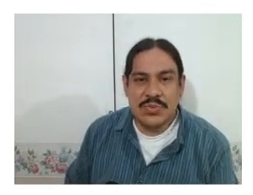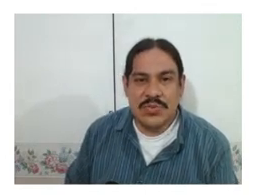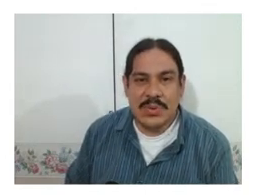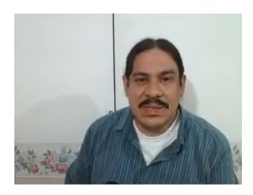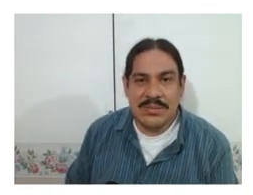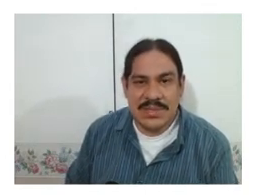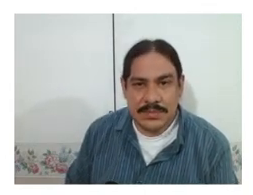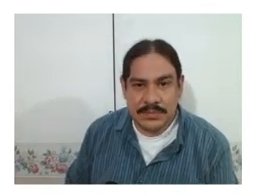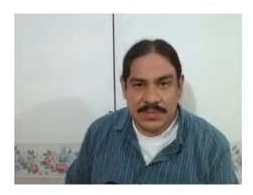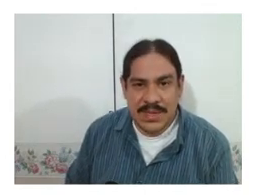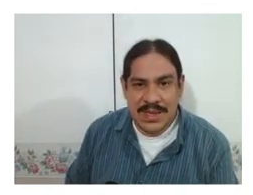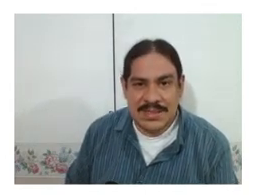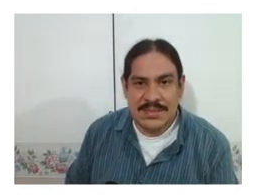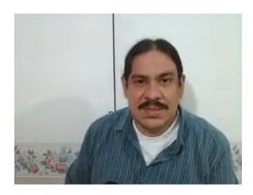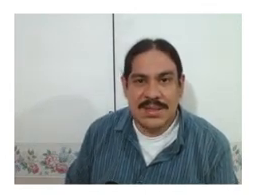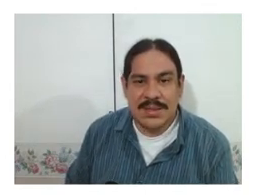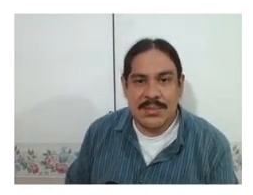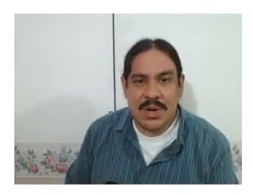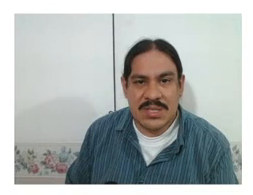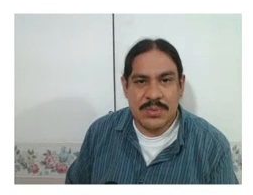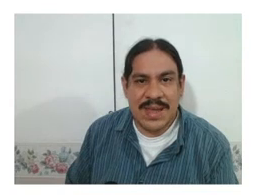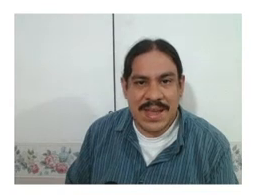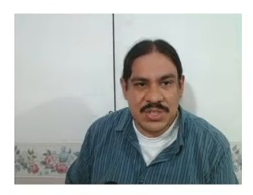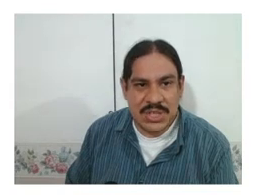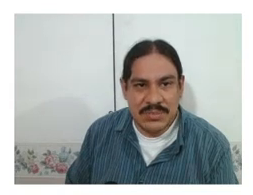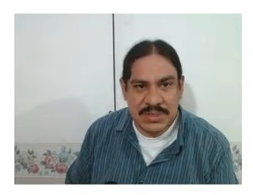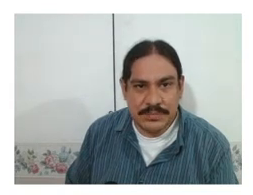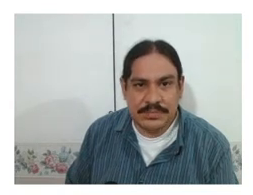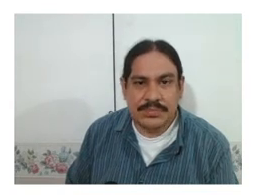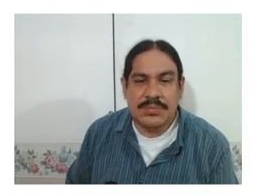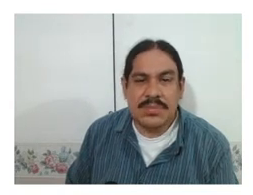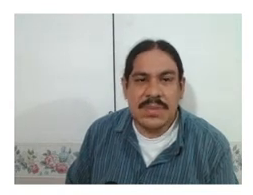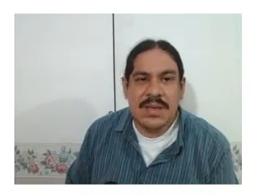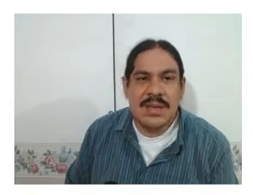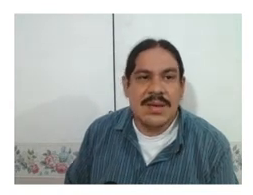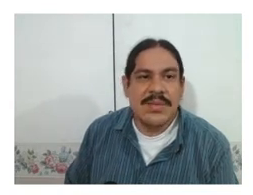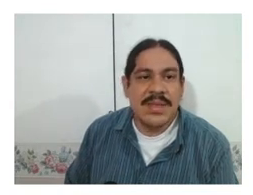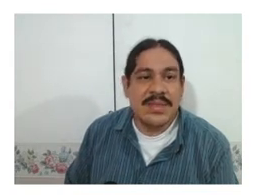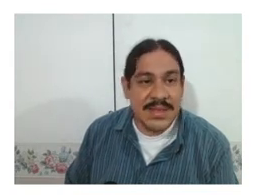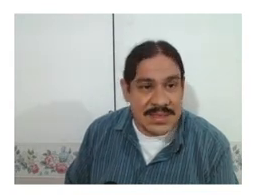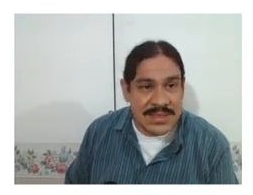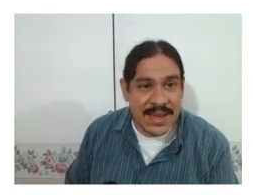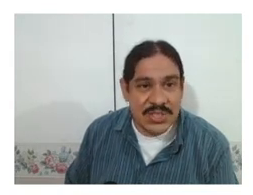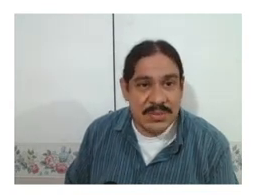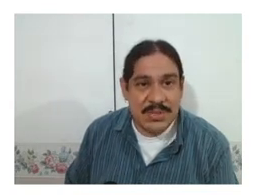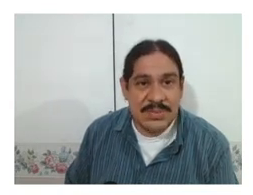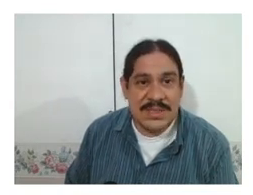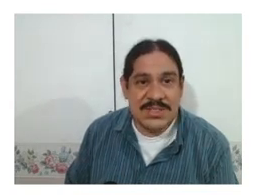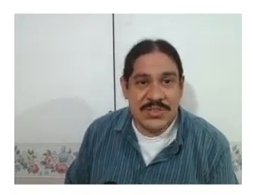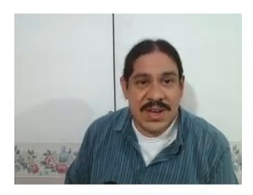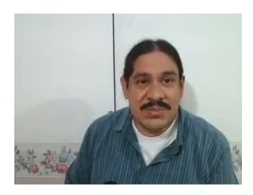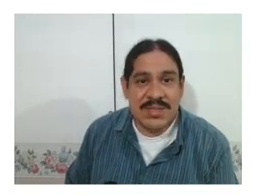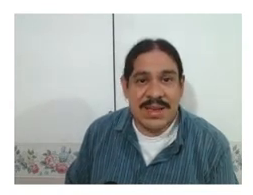phonemes as possible hand shapes